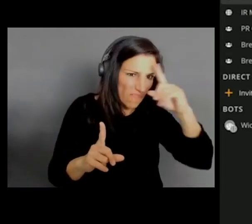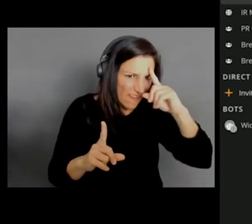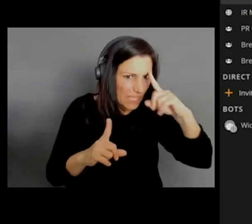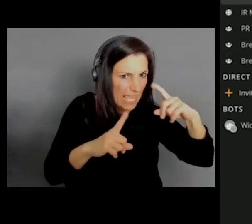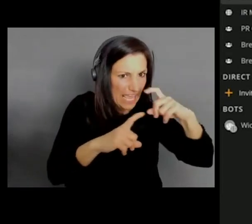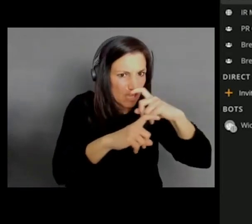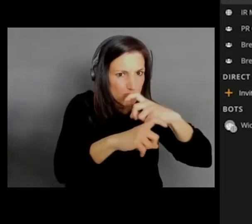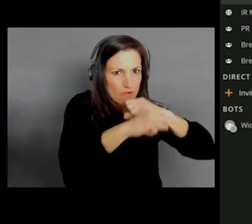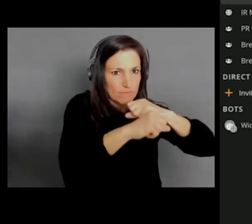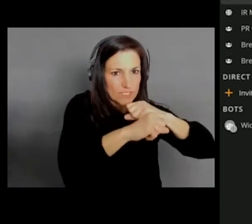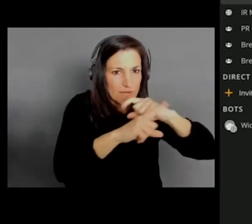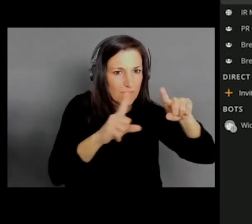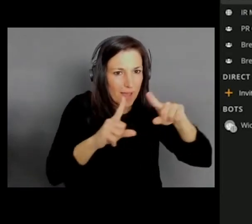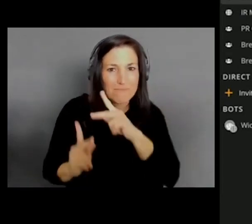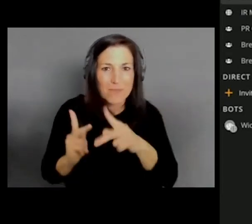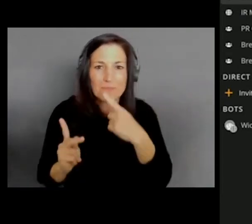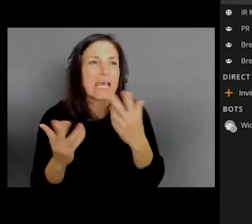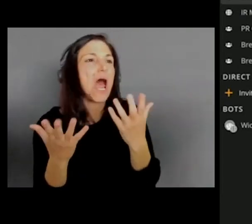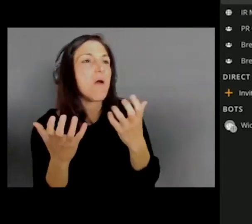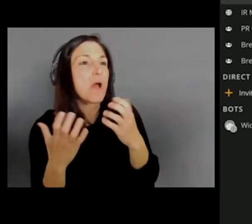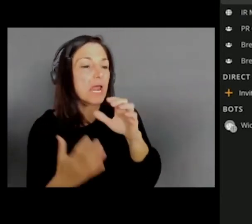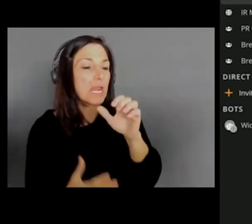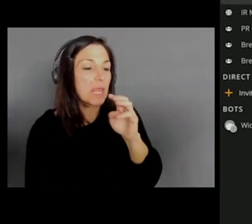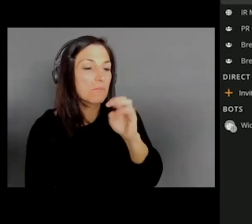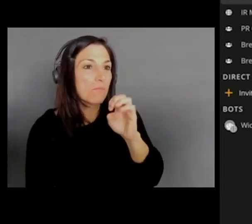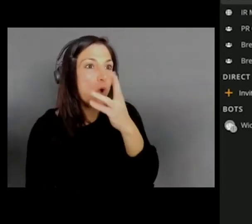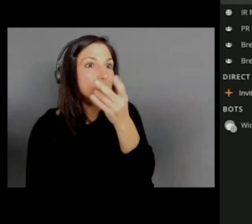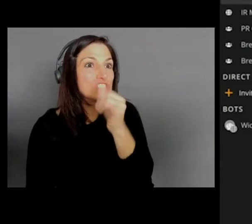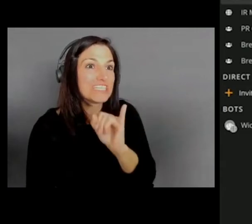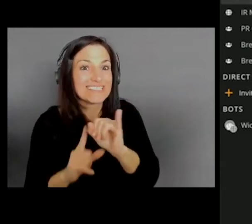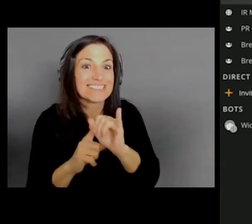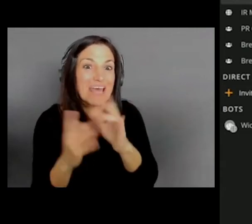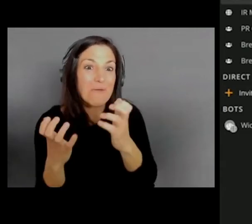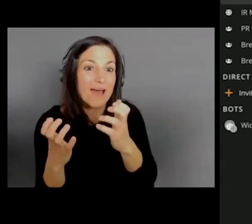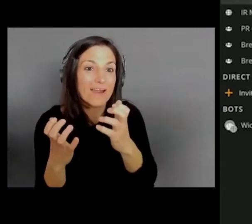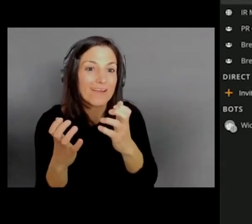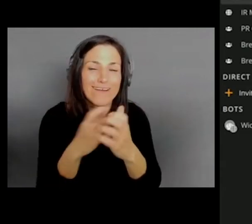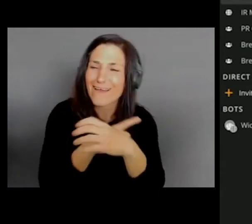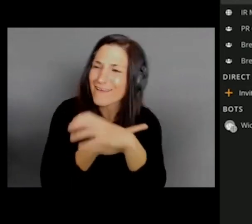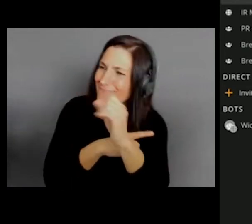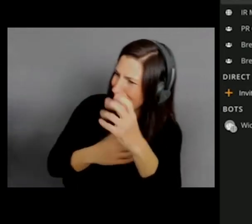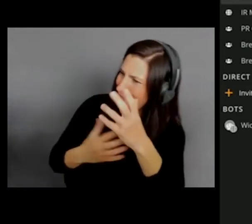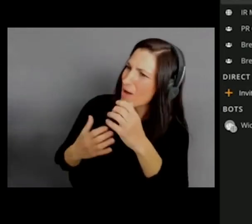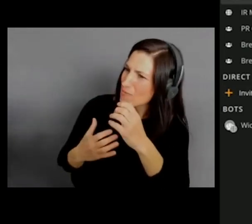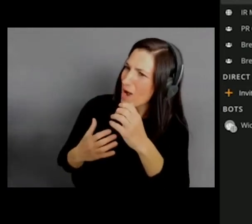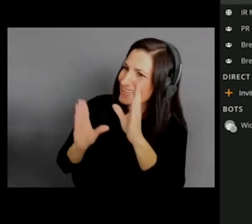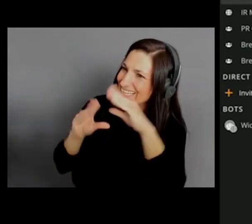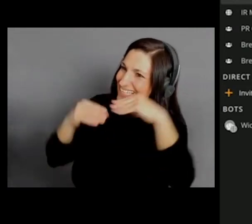[AM] I want my emojis end-to-end encrypted as well. I mean, that's very important to me. [Joel] Yeah, it's interesting.